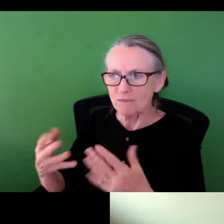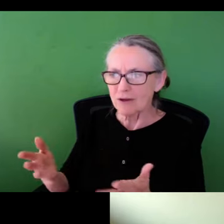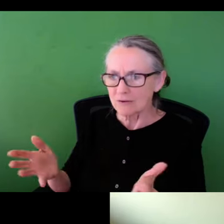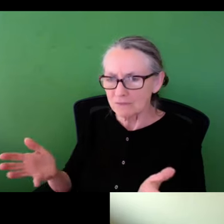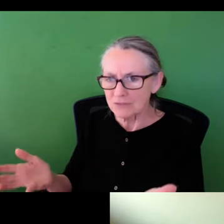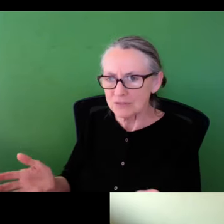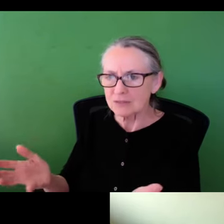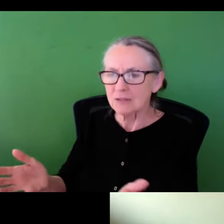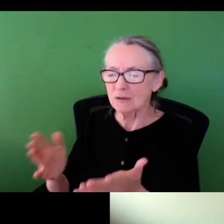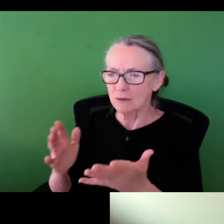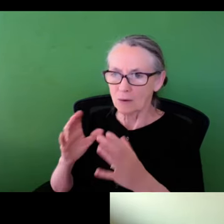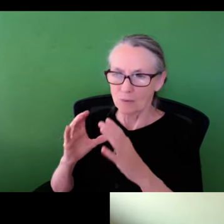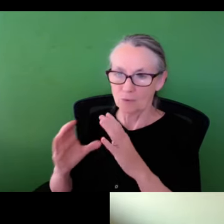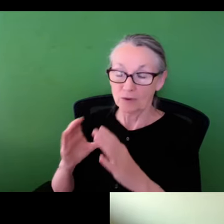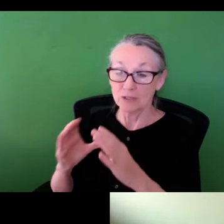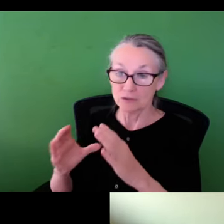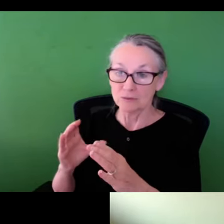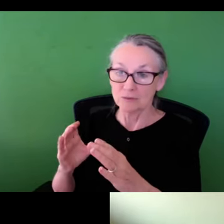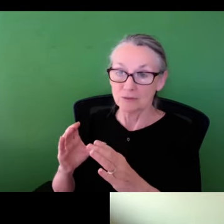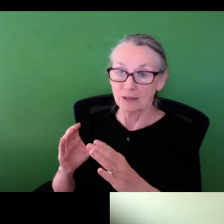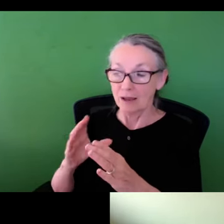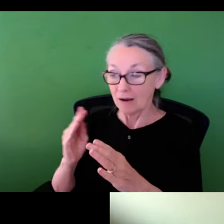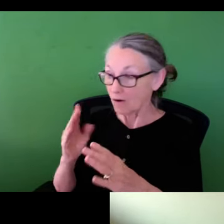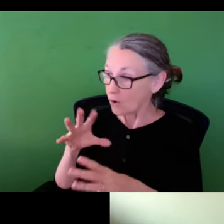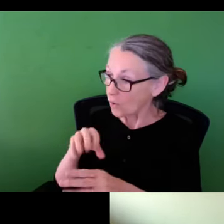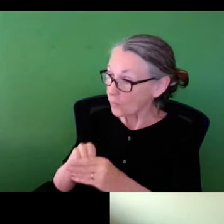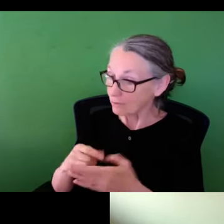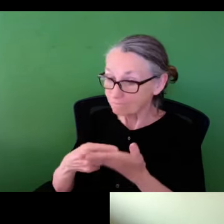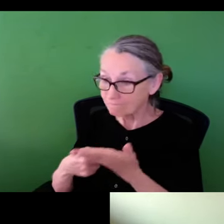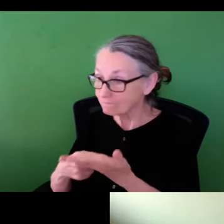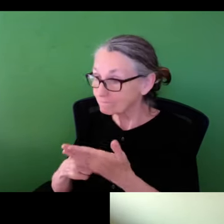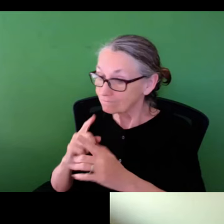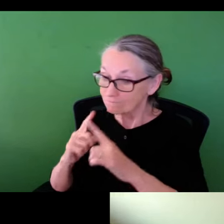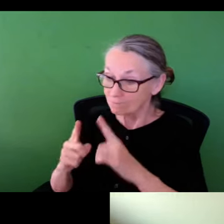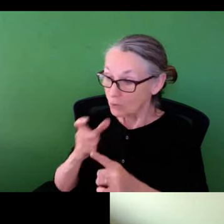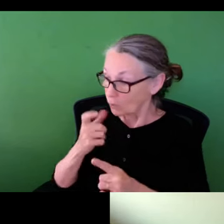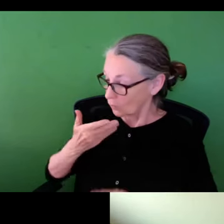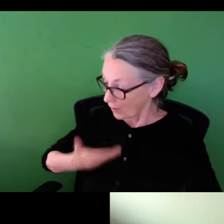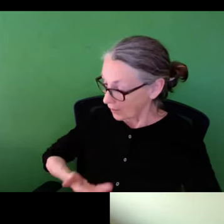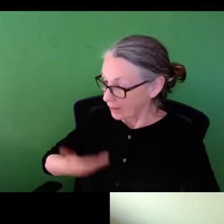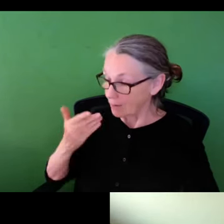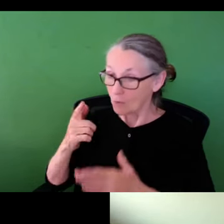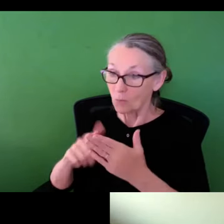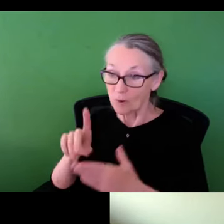contacts to leverage and provide and facilitate some communication to then go in and